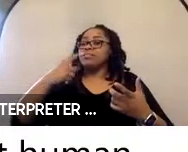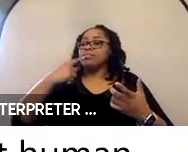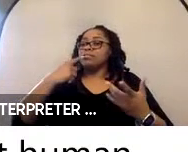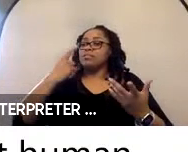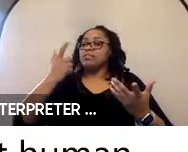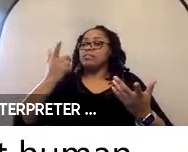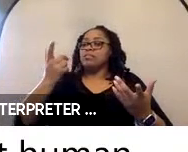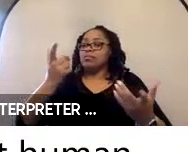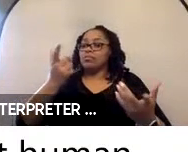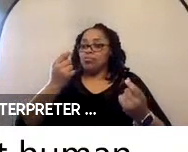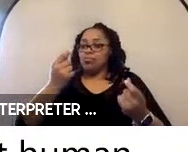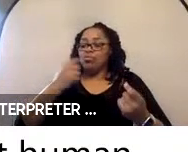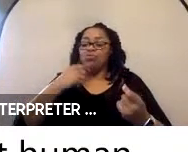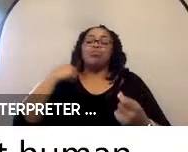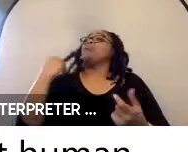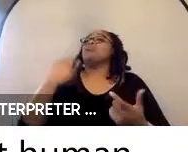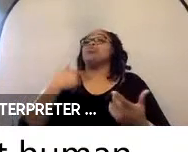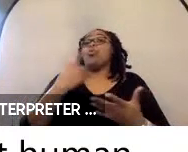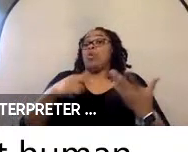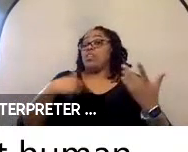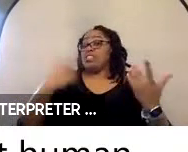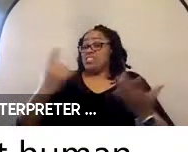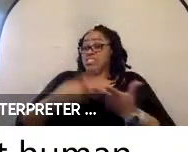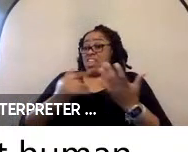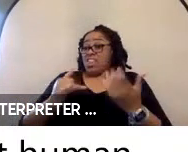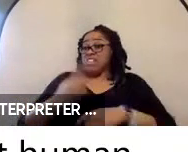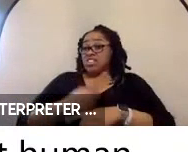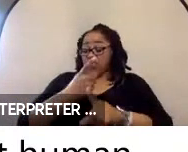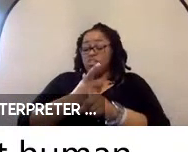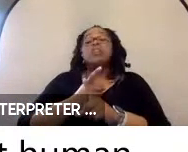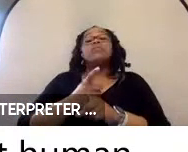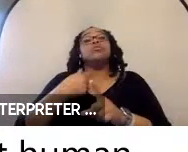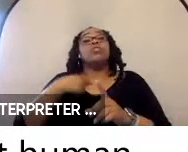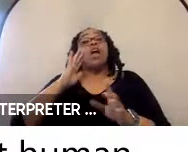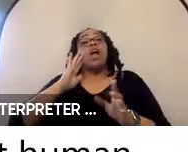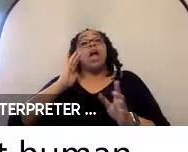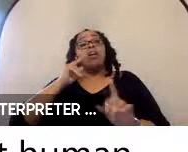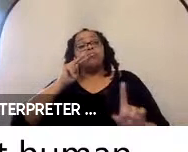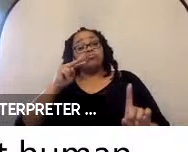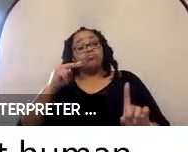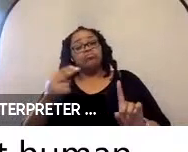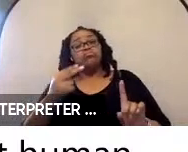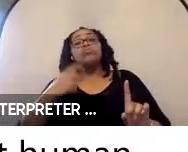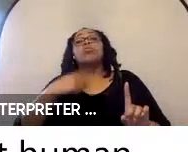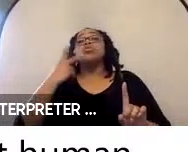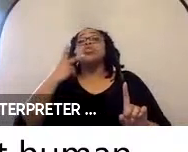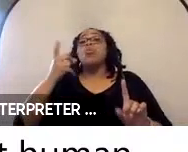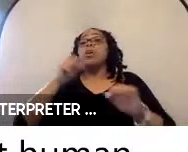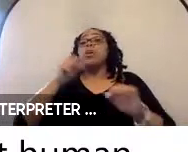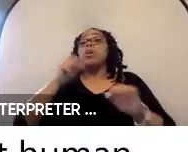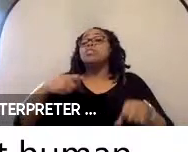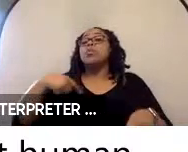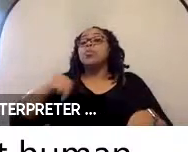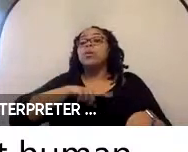about today, right. So, in our view, you know, we saw a system that would need to be operational